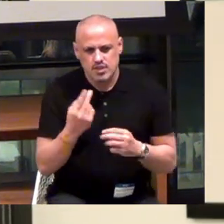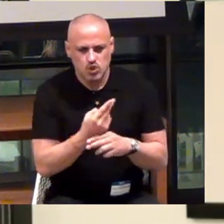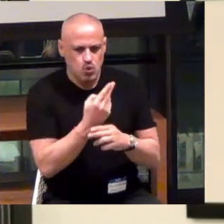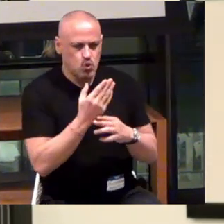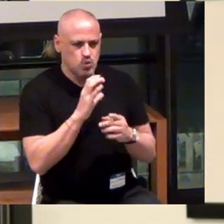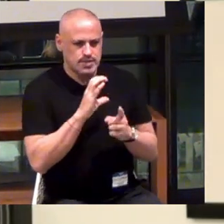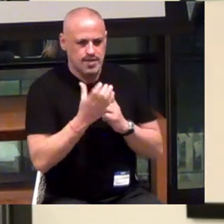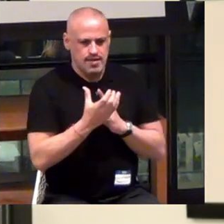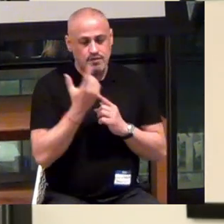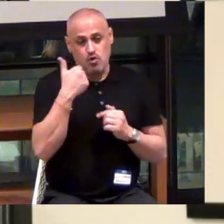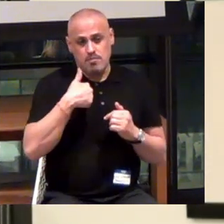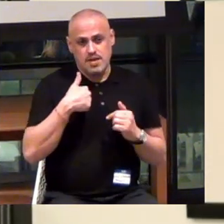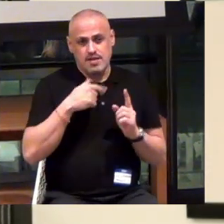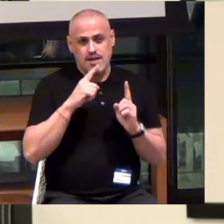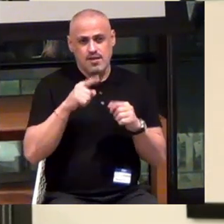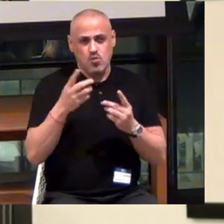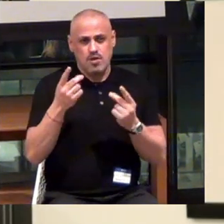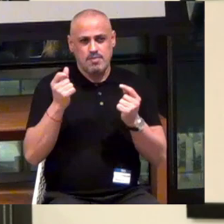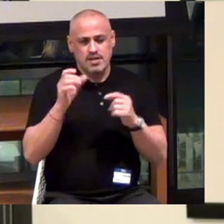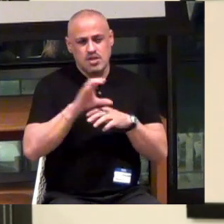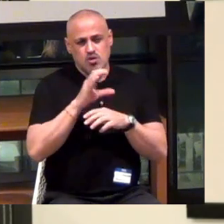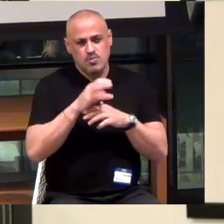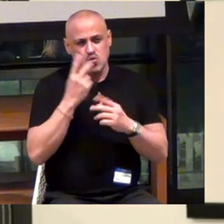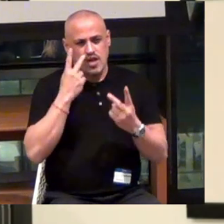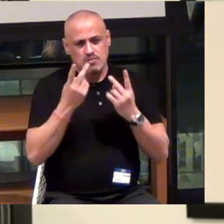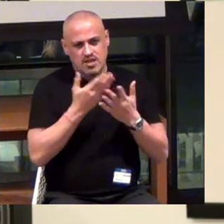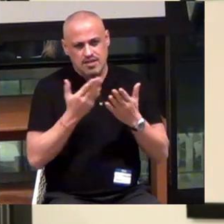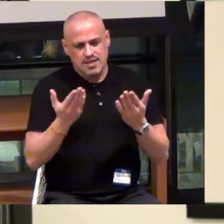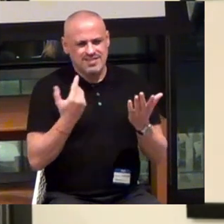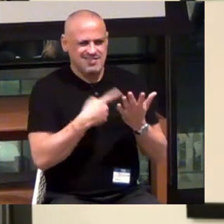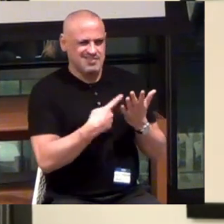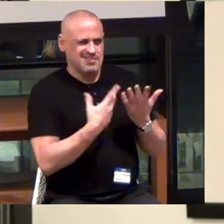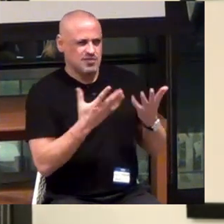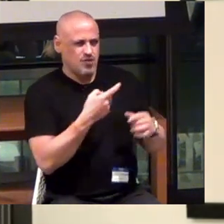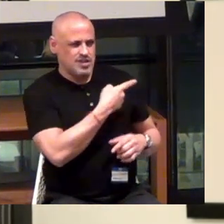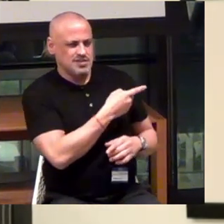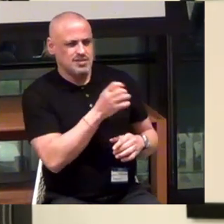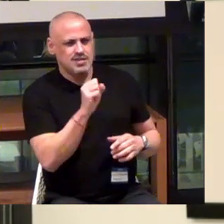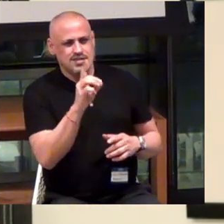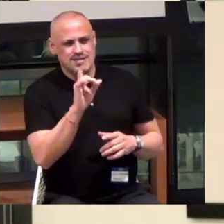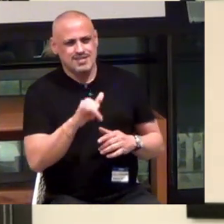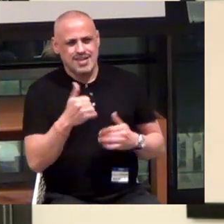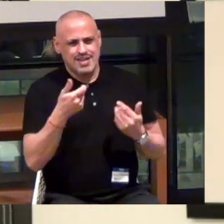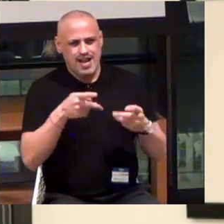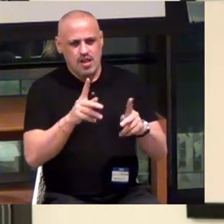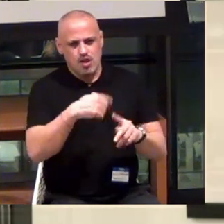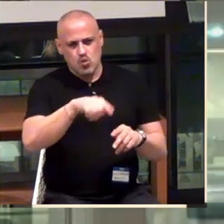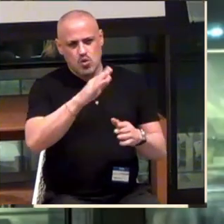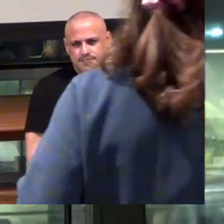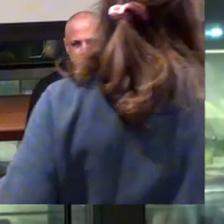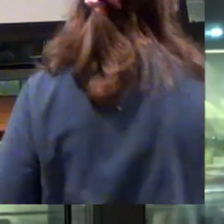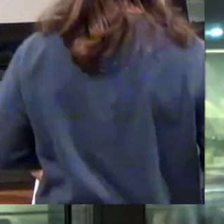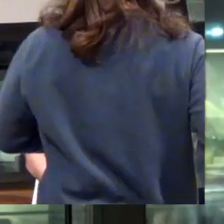For me, I go immediately to computer vision. Some of the stuff that maybe you talked about as well, Sandy. I'll let you close us out. Okay. Well, is that it?